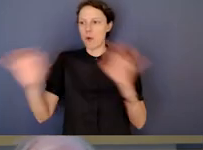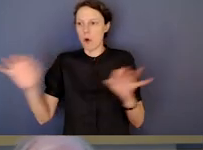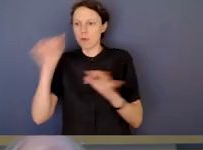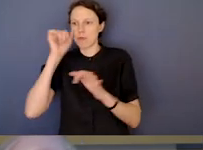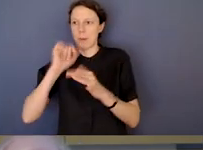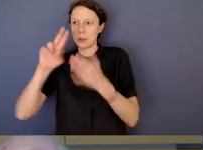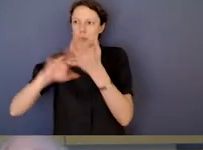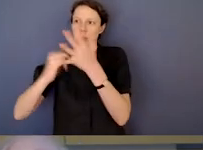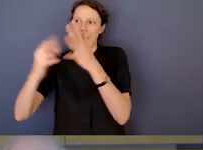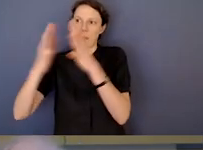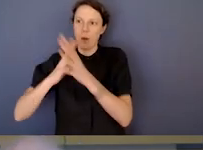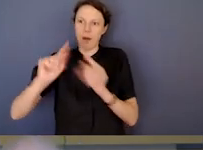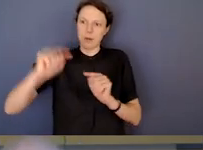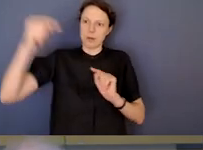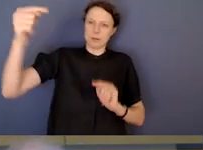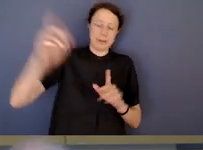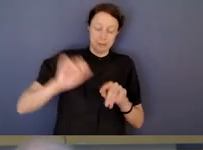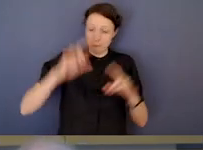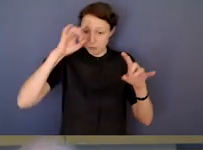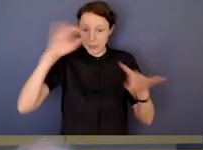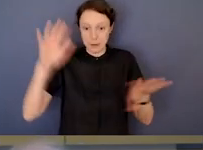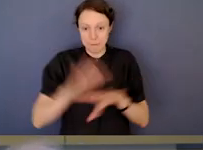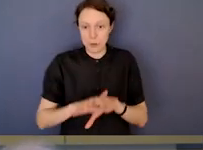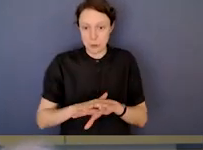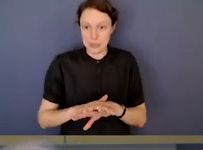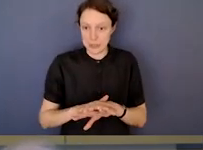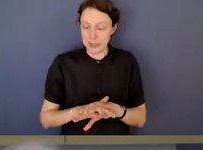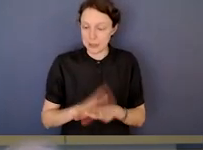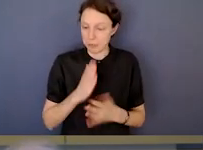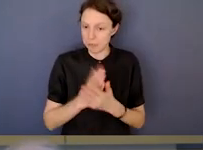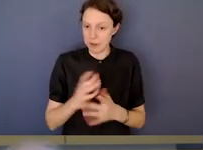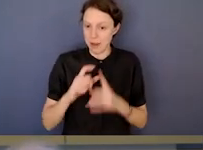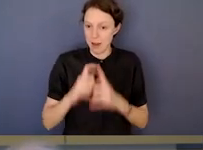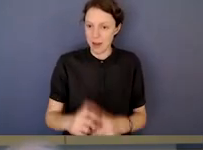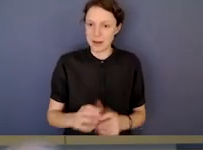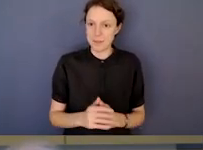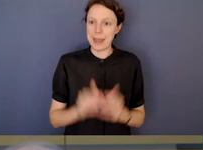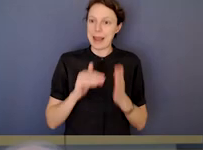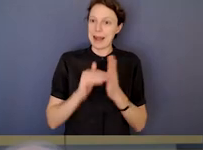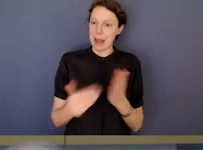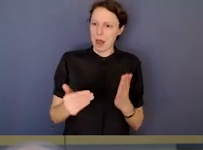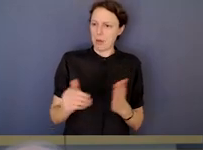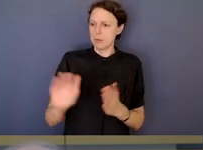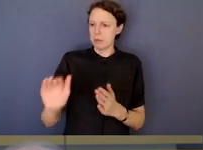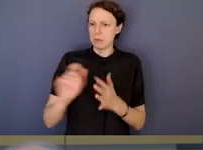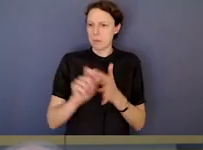And I think that is genuinely confusing. Yes. Well, and just to add to the confusion, can I bring Paul in now as well?